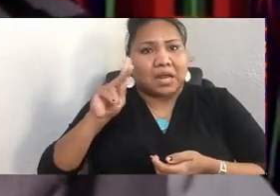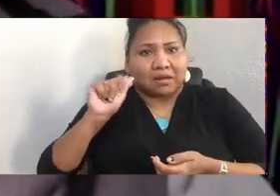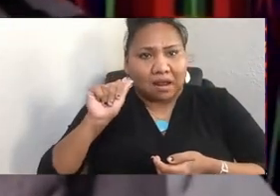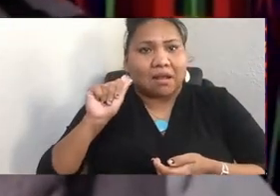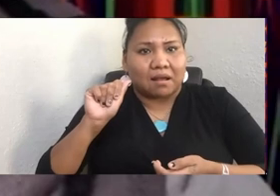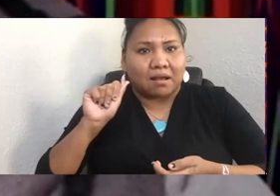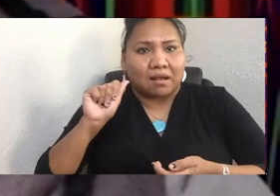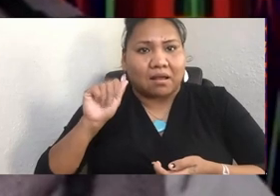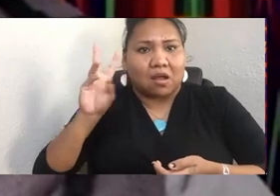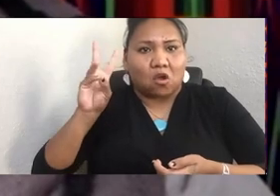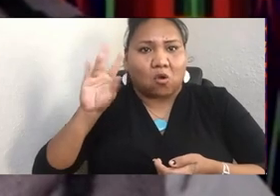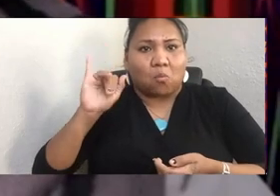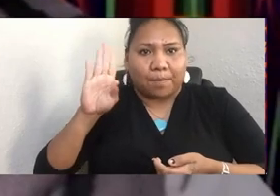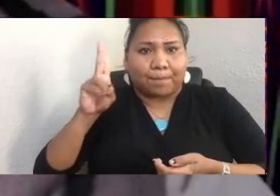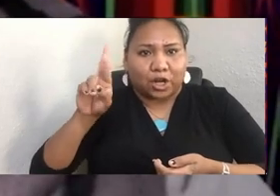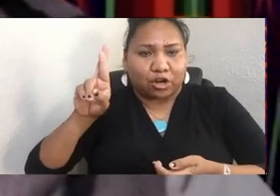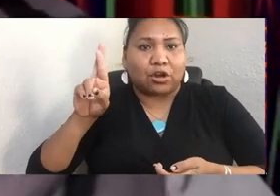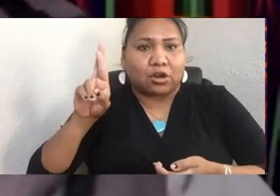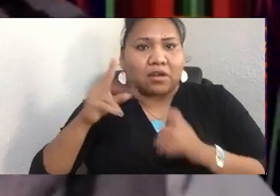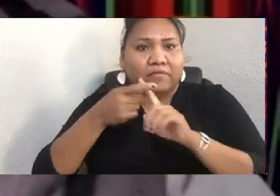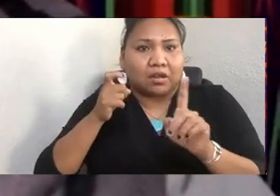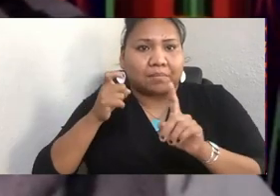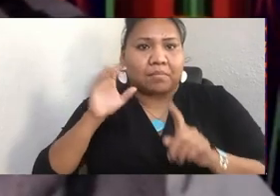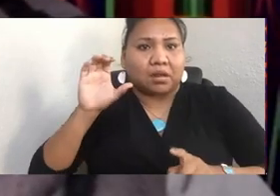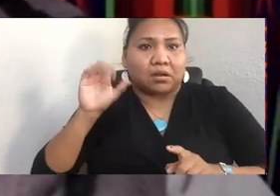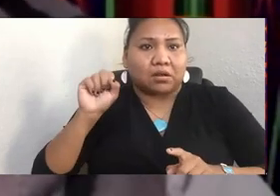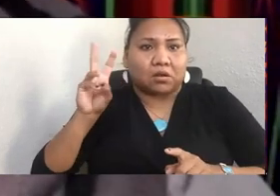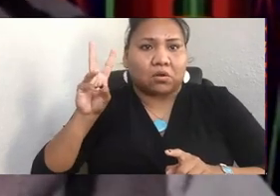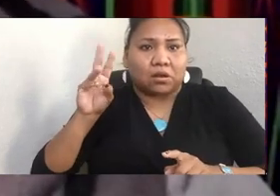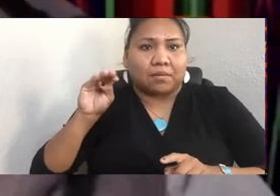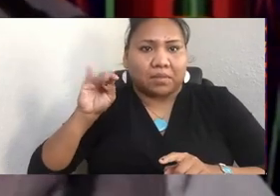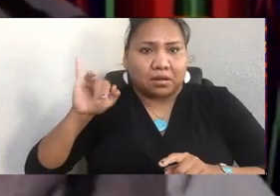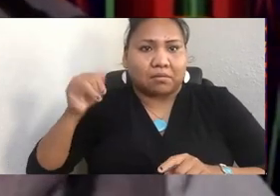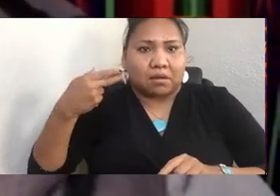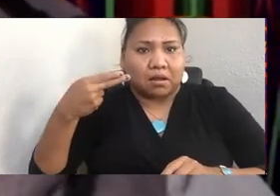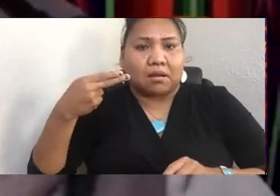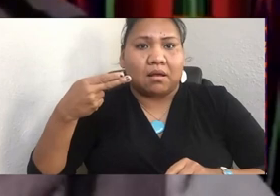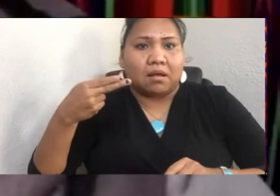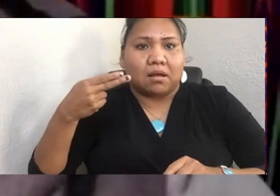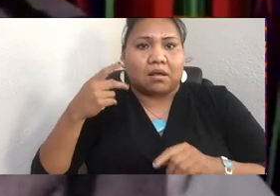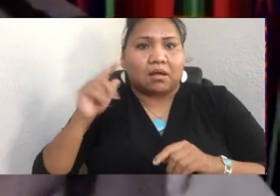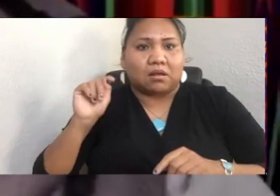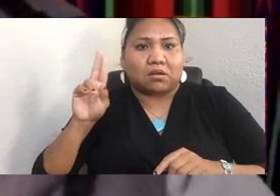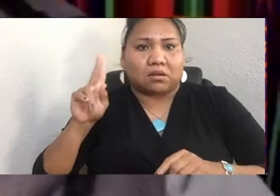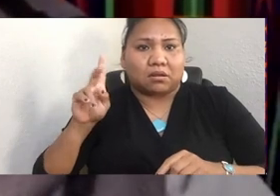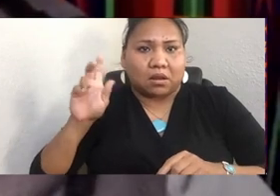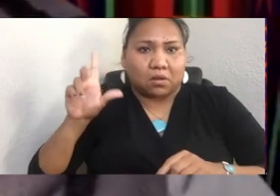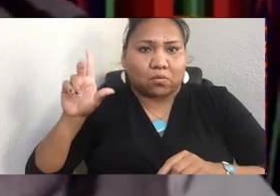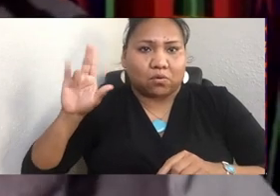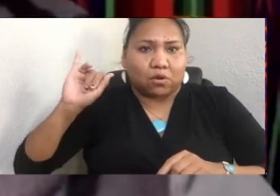and she is from the Swinomish and Tulalip tribes. She carries the ancestral name ..